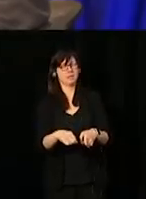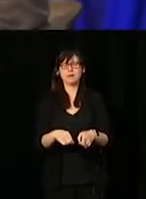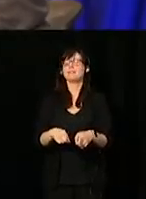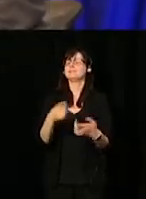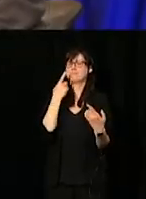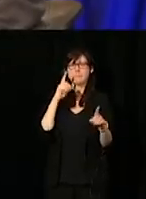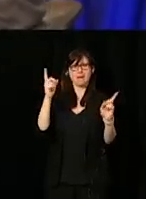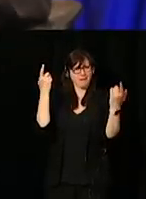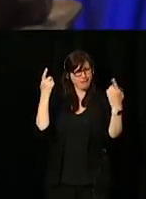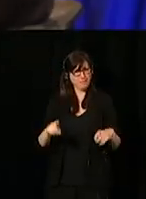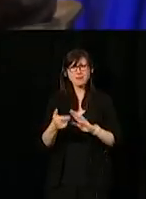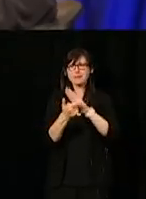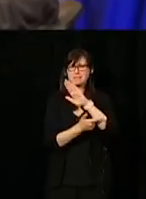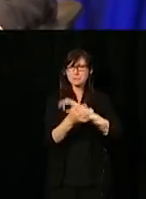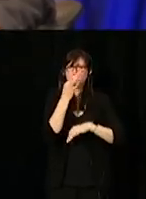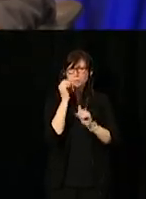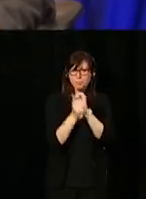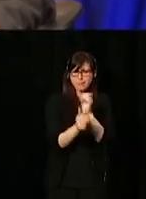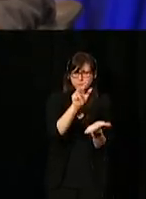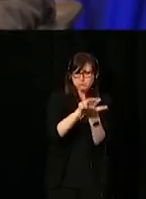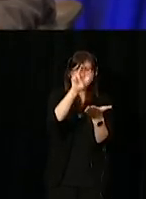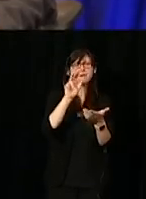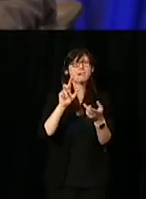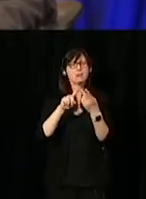We have got legislation in the works and our strategy set to launch,